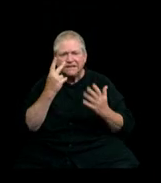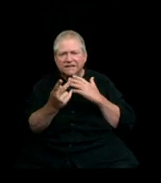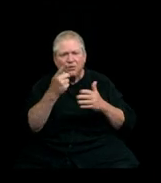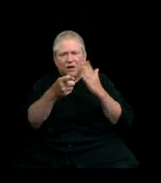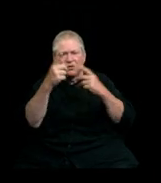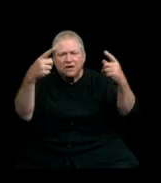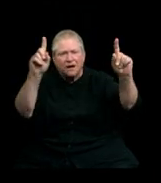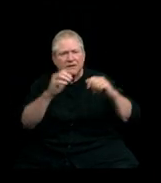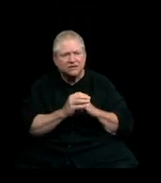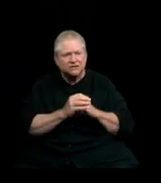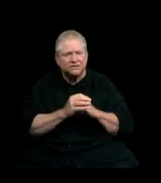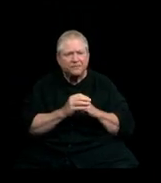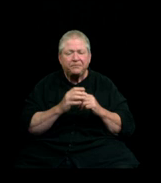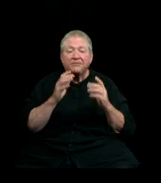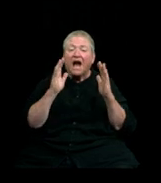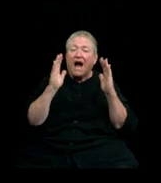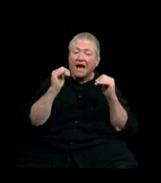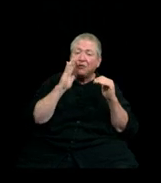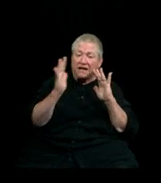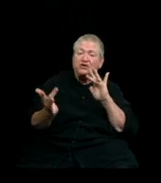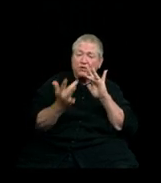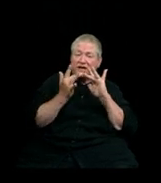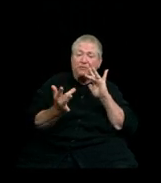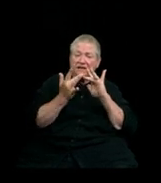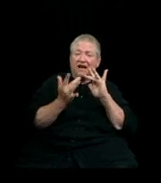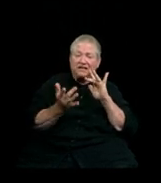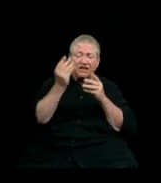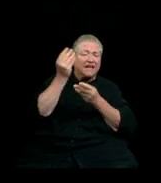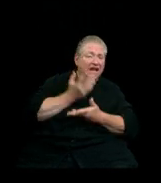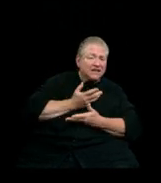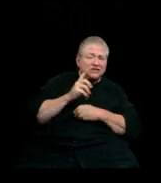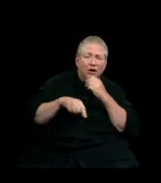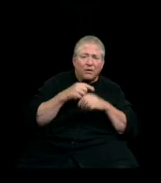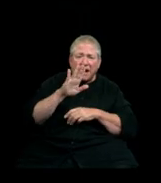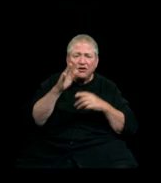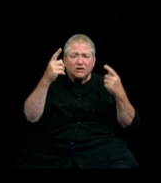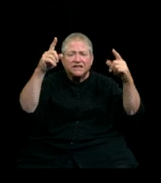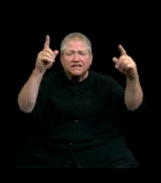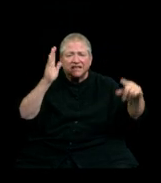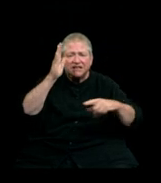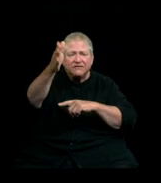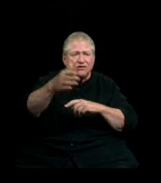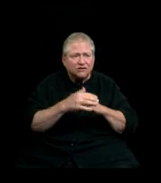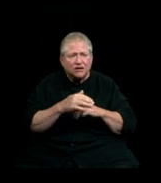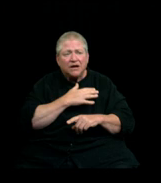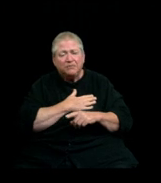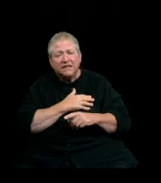I hope that you keep in touch and let us know about all your successes in the future! Please stay safe, stay smart,